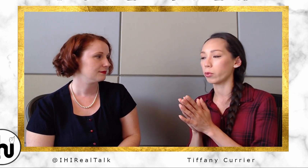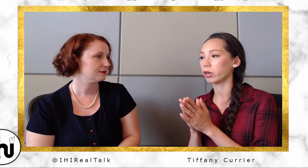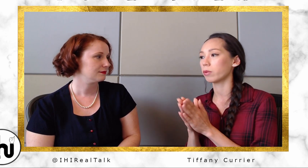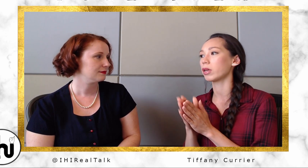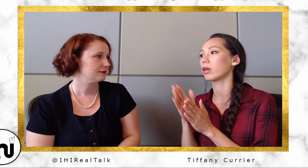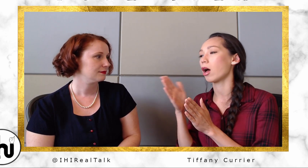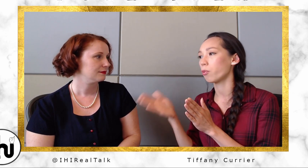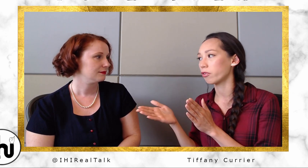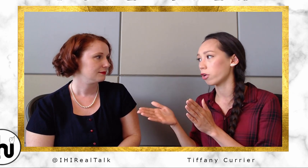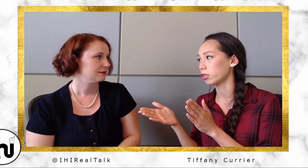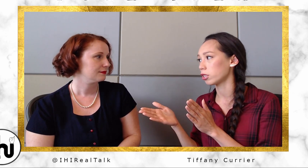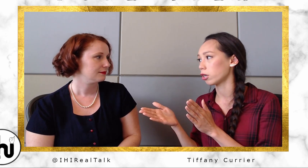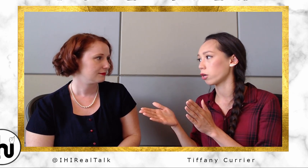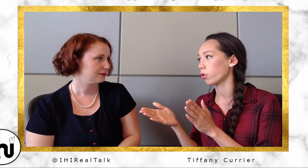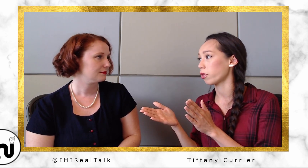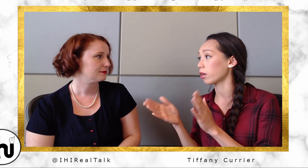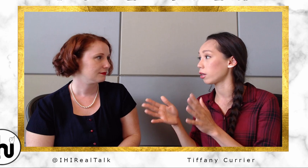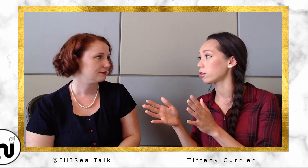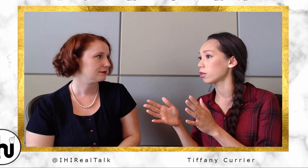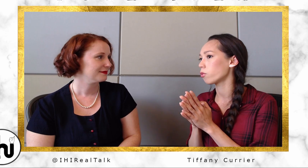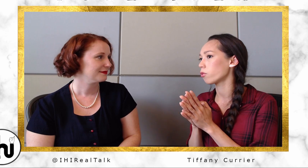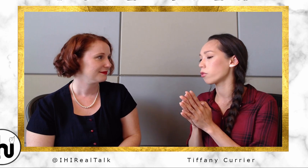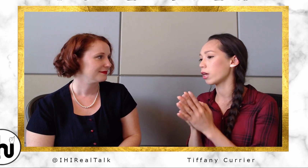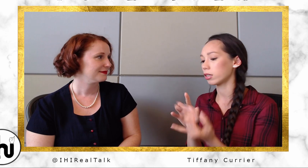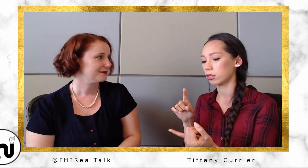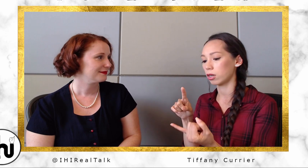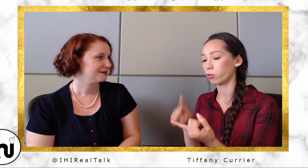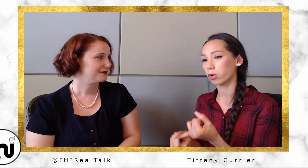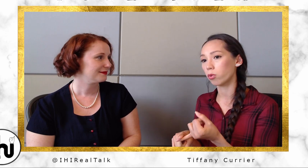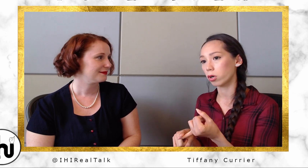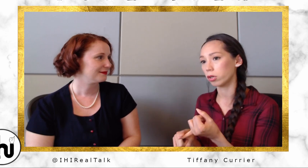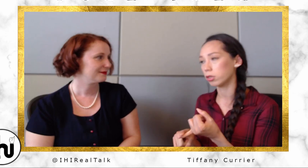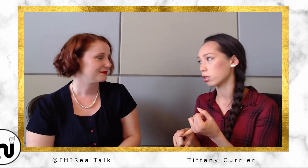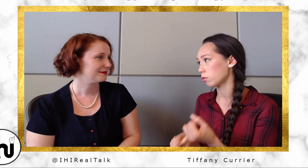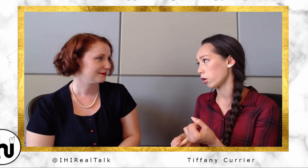gonna be helping volunteer with the kids. They get to see real-world experience.